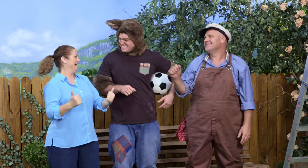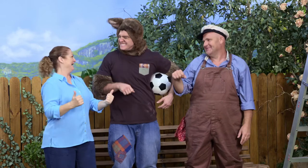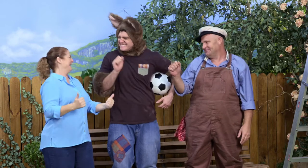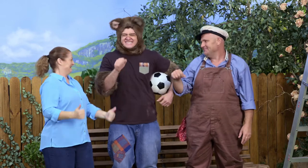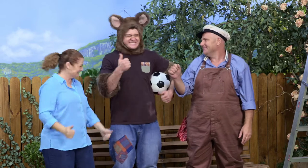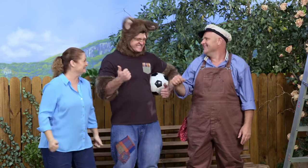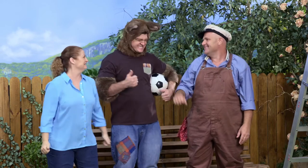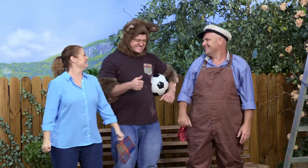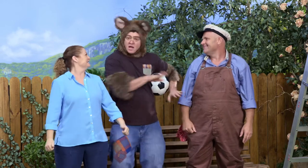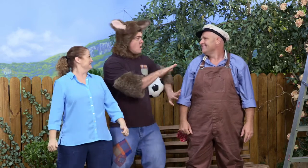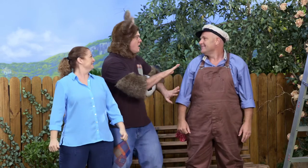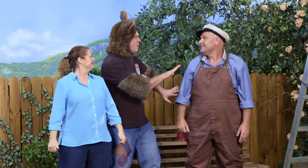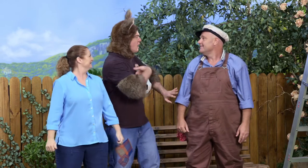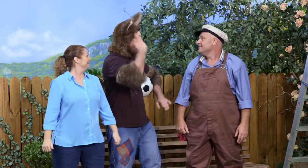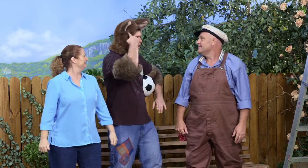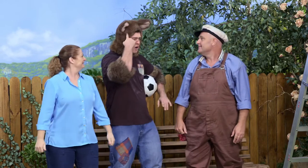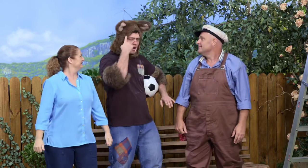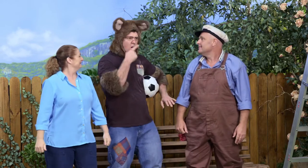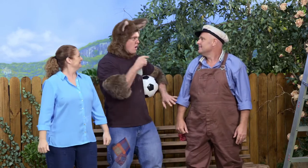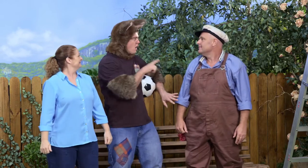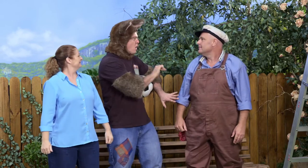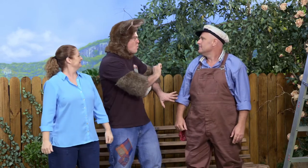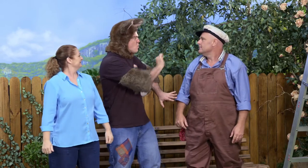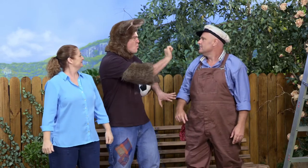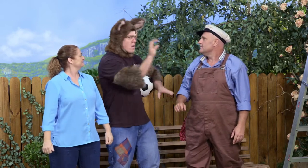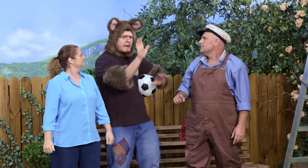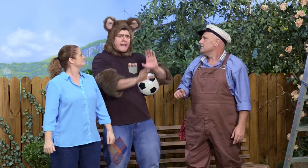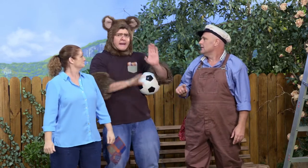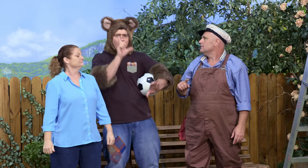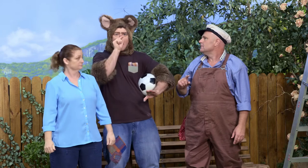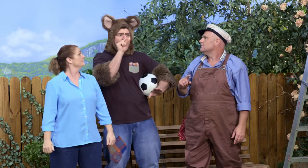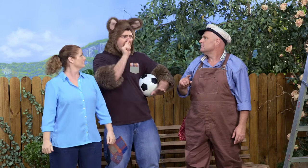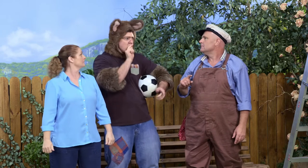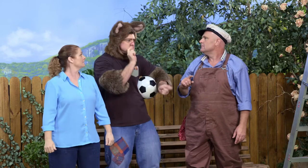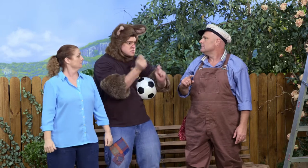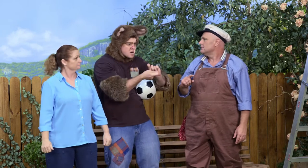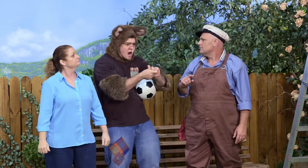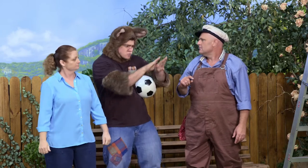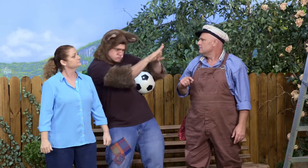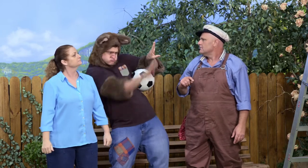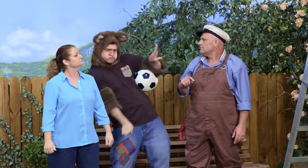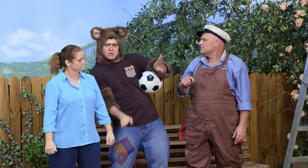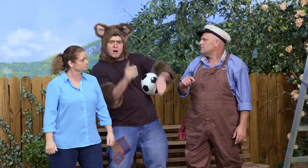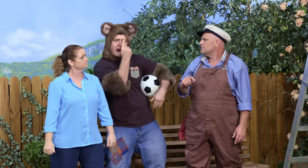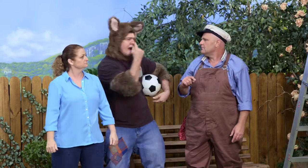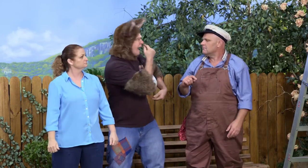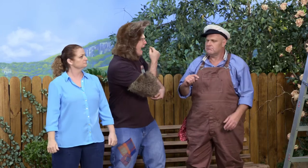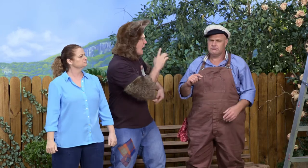Oh, that's great! Skip, I have an idea! Can I use your ladder and turn it into a ramp?